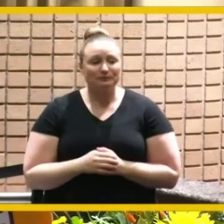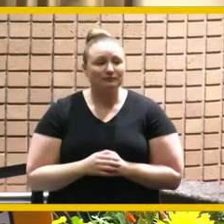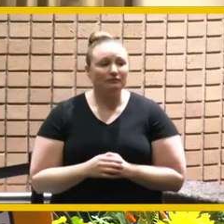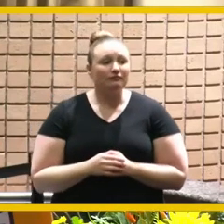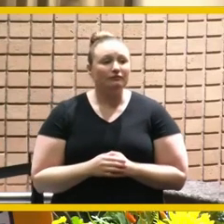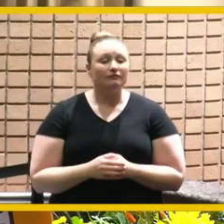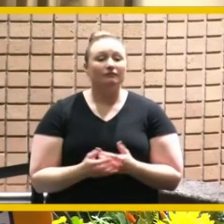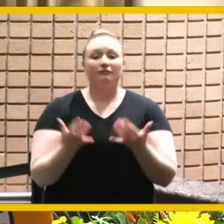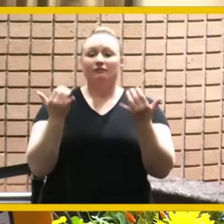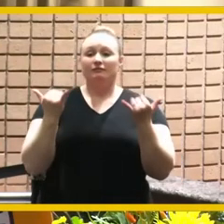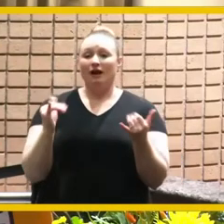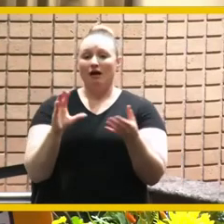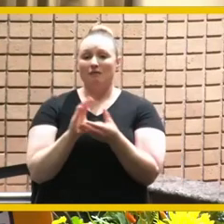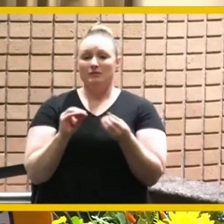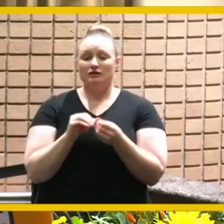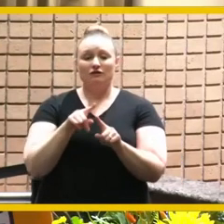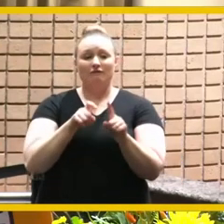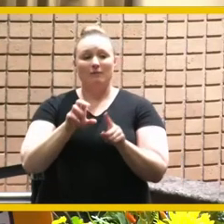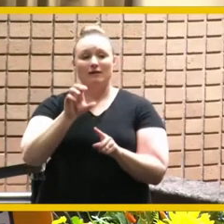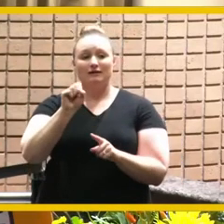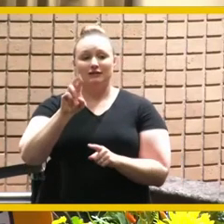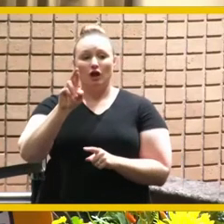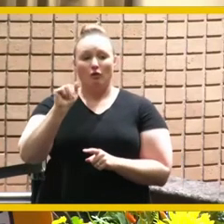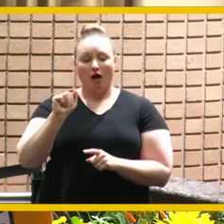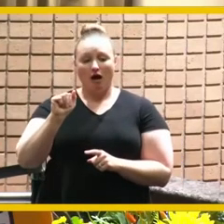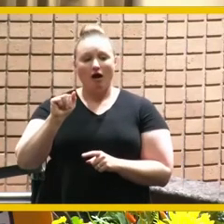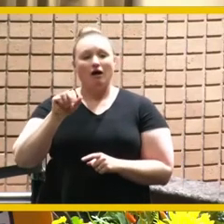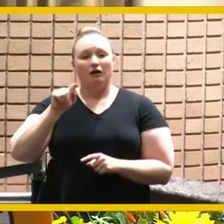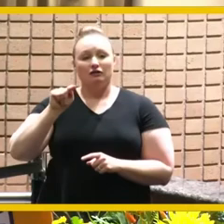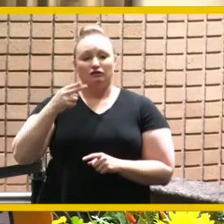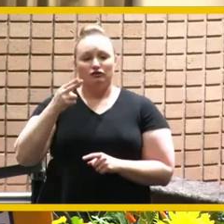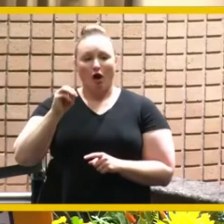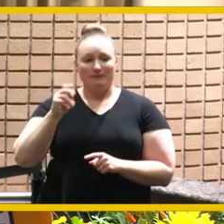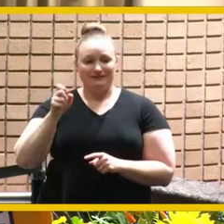message from sarah thompson about a project that is very dear to the mayor's heart